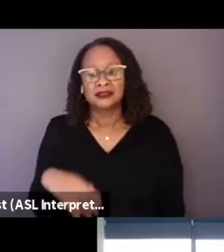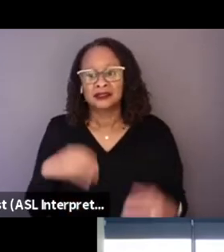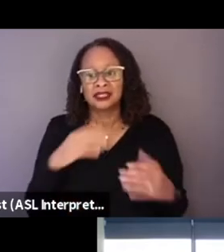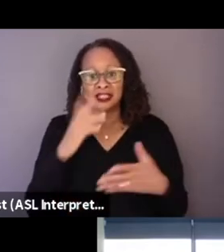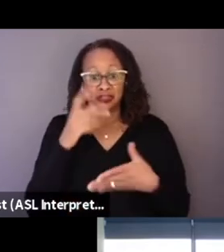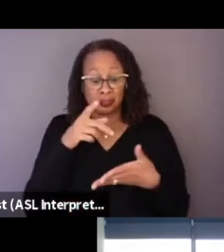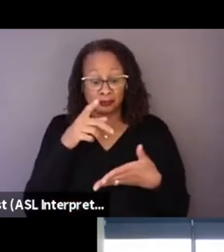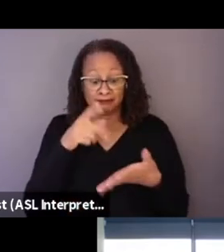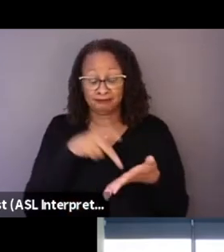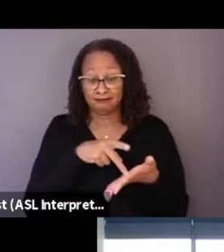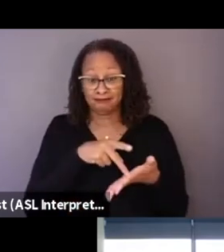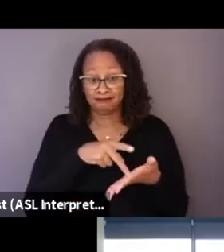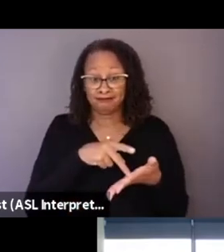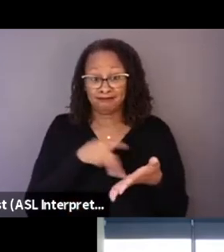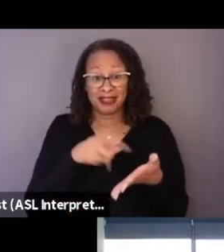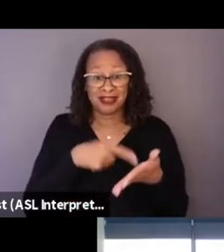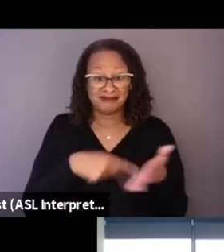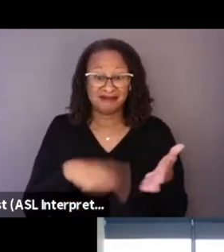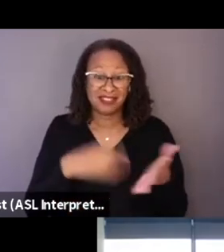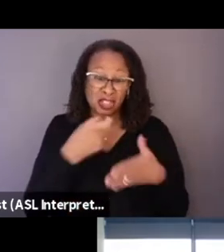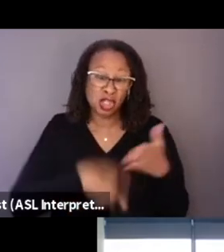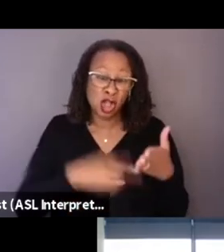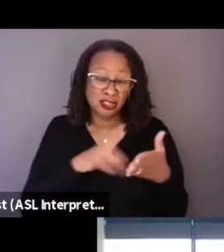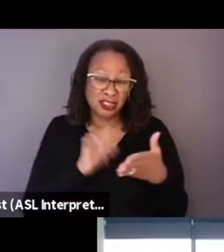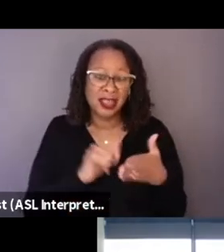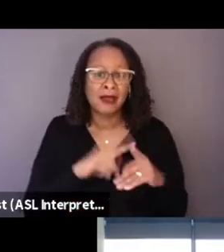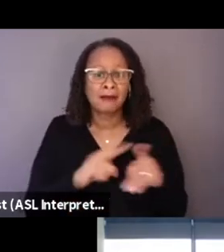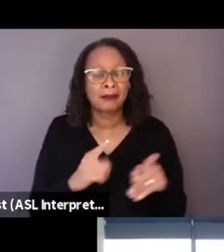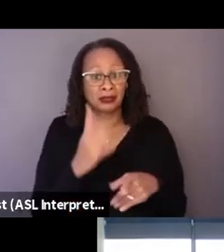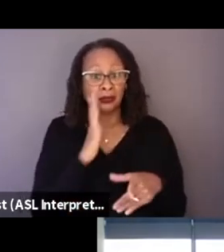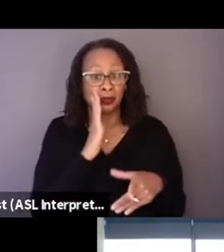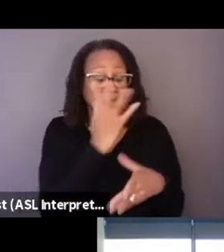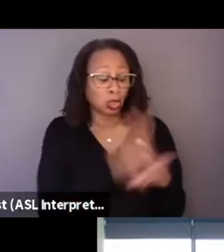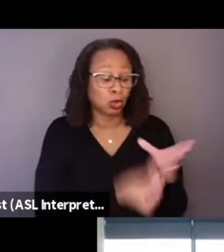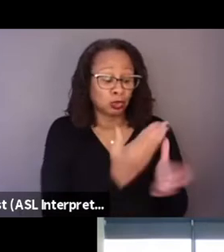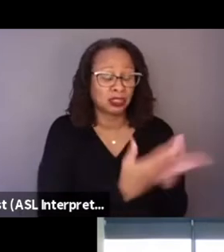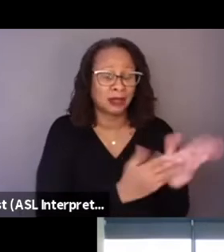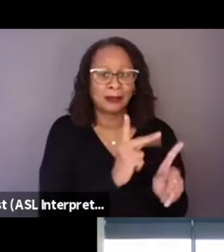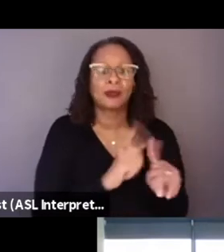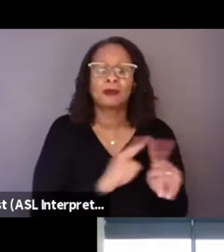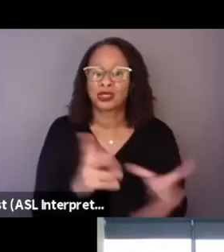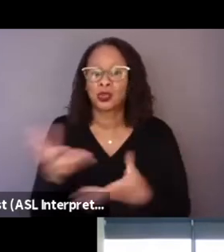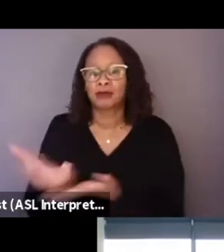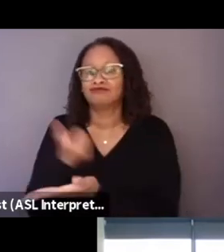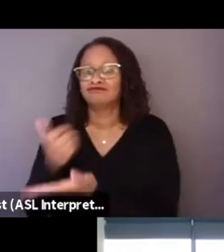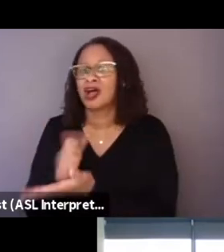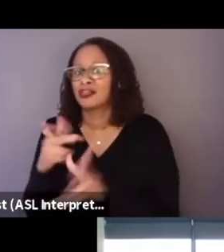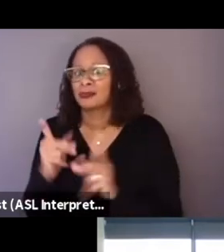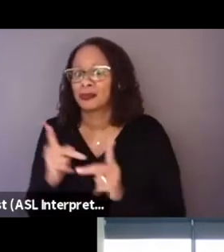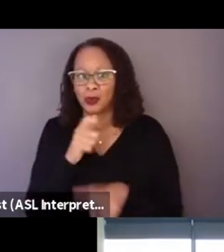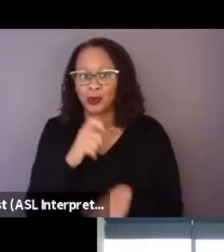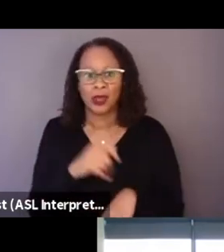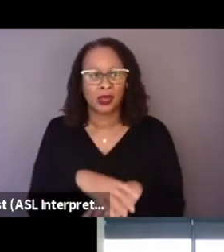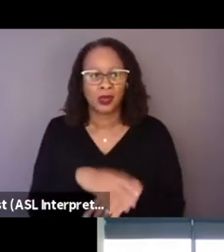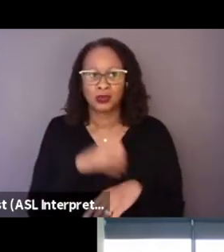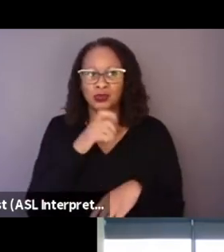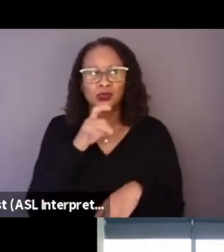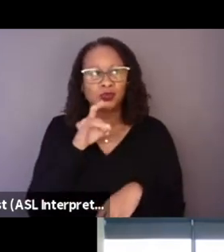but hopefully you will gain other viewers who don't like things to be explained,